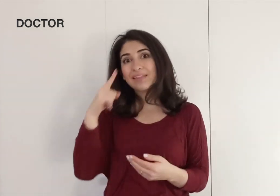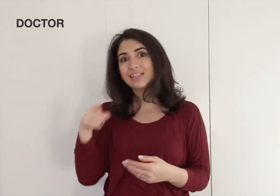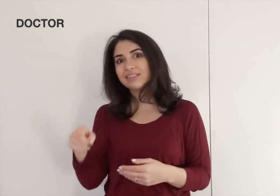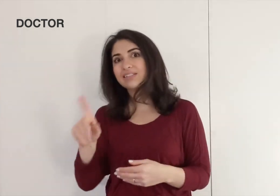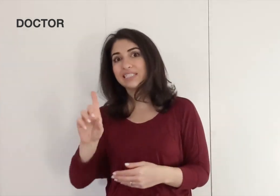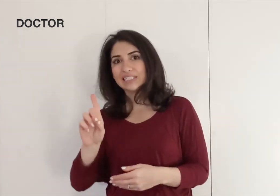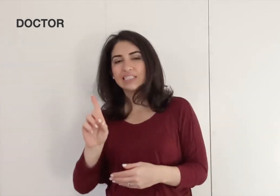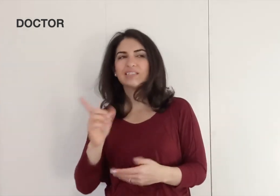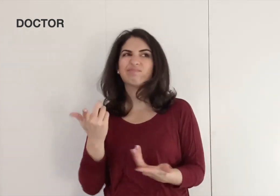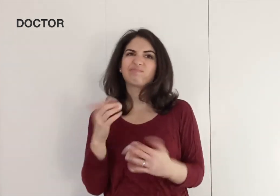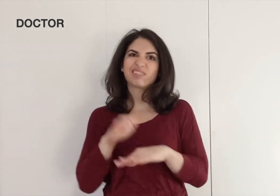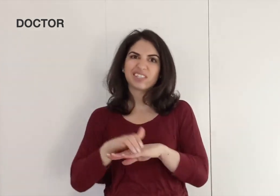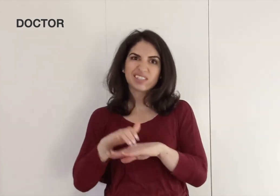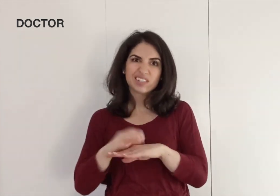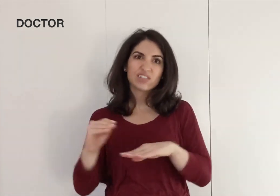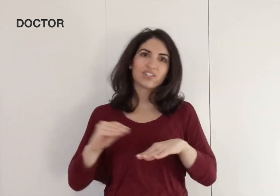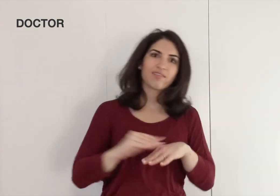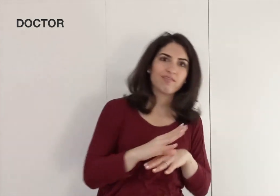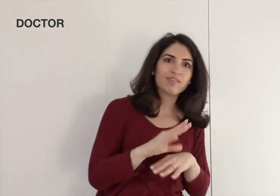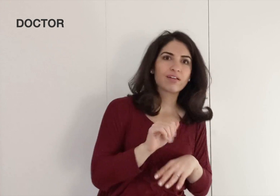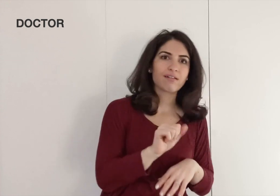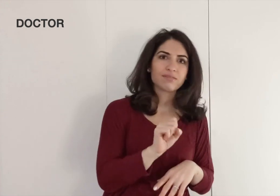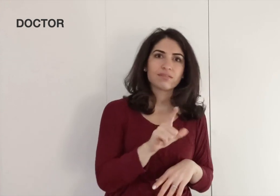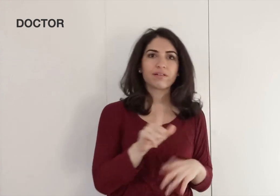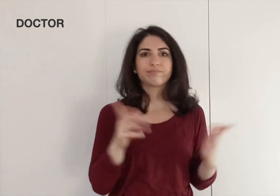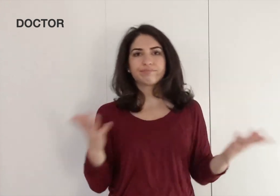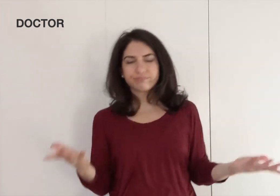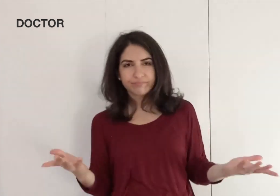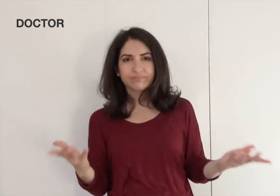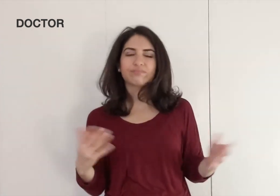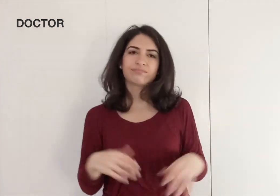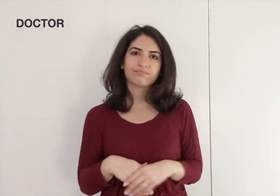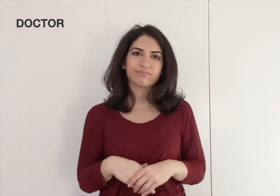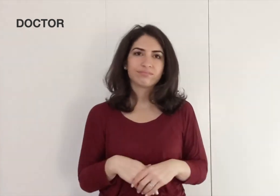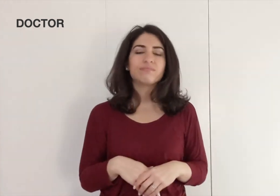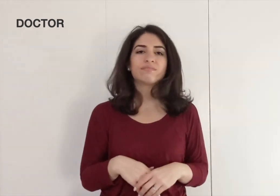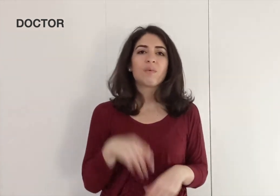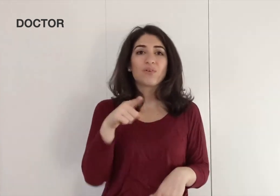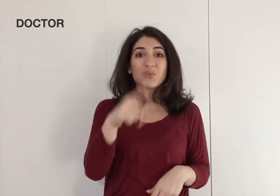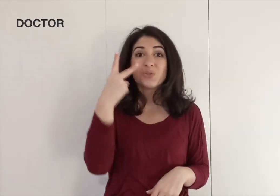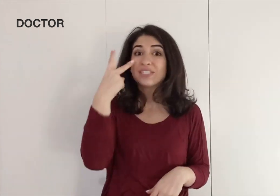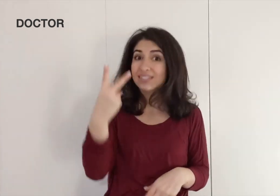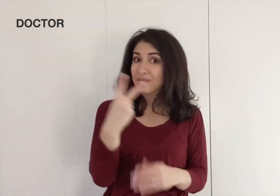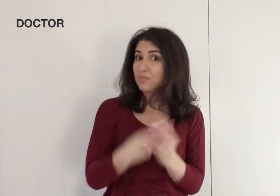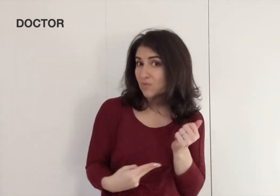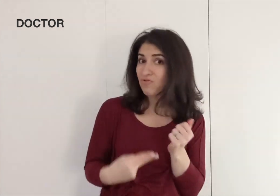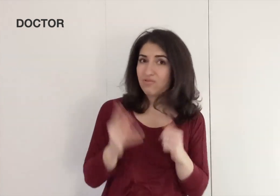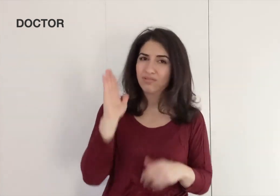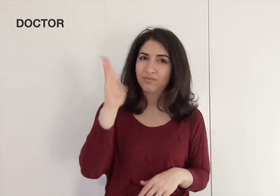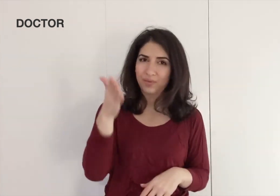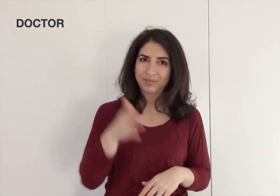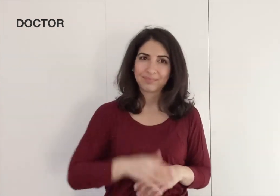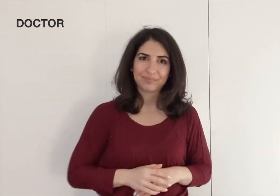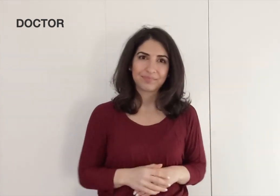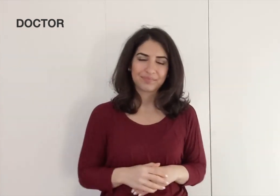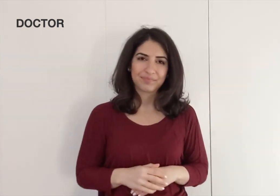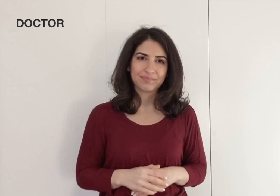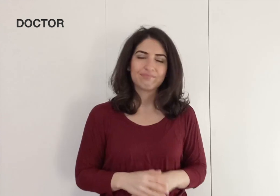Some think that with the "D" is English influencing ASL, but you will see both.